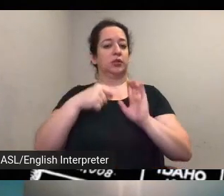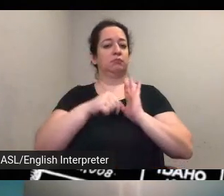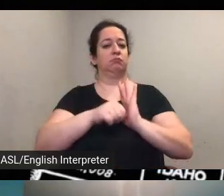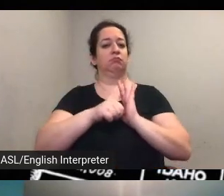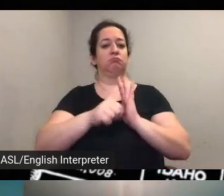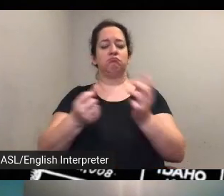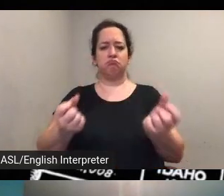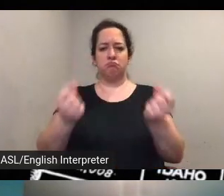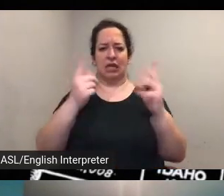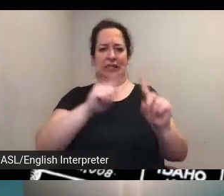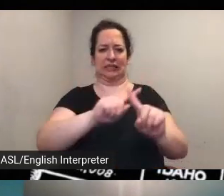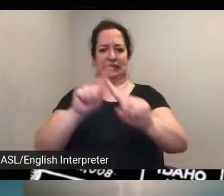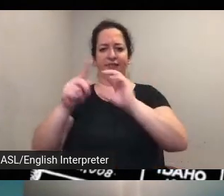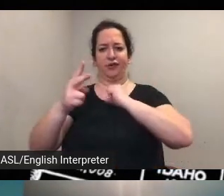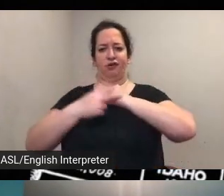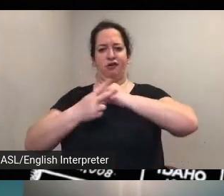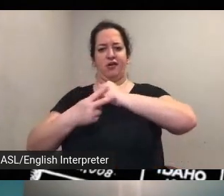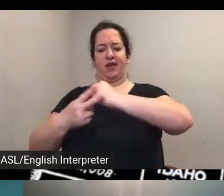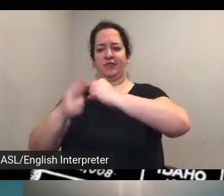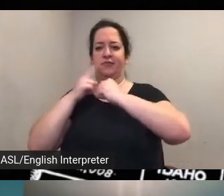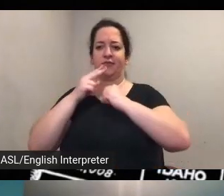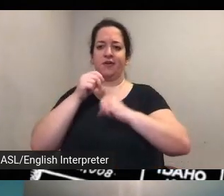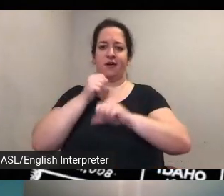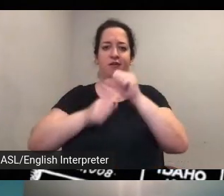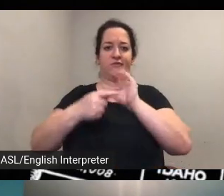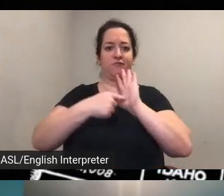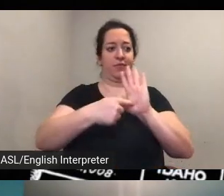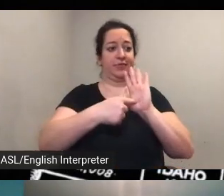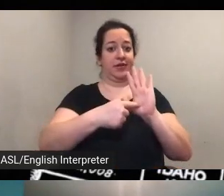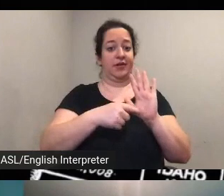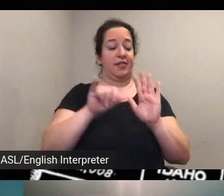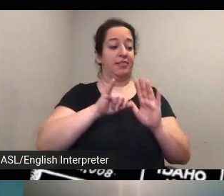underrepresented groups in institutions like churches or family homes